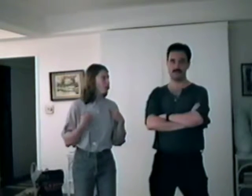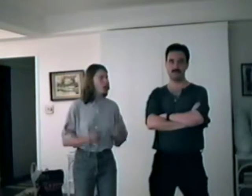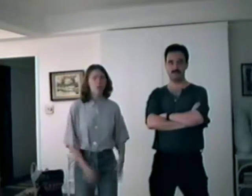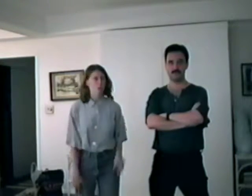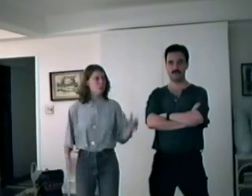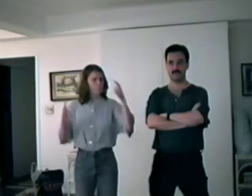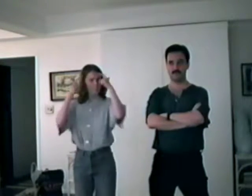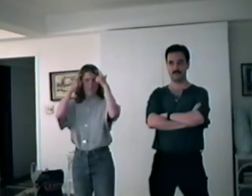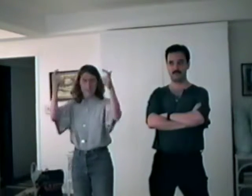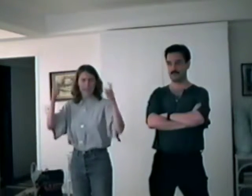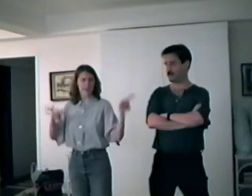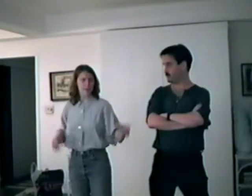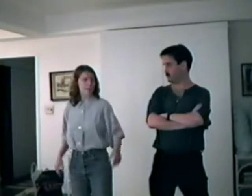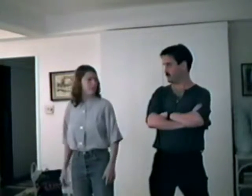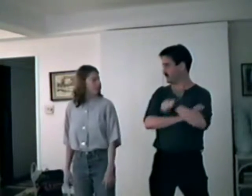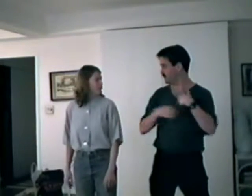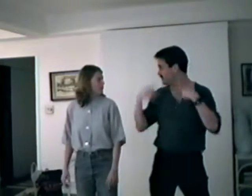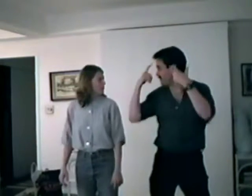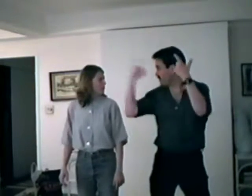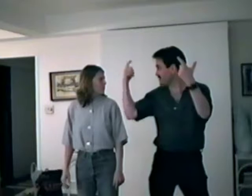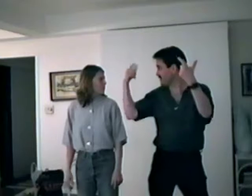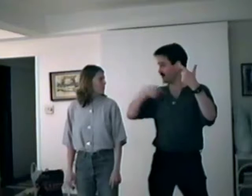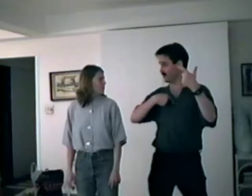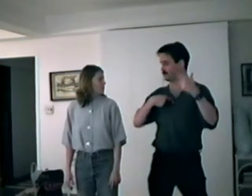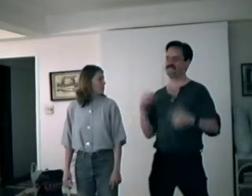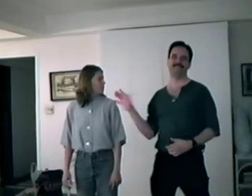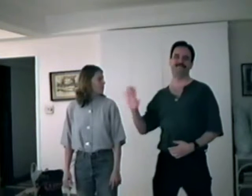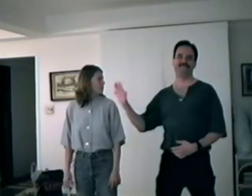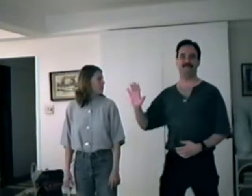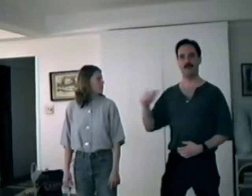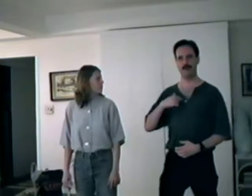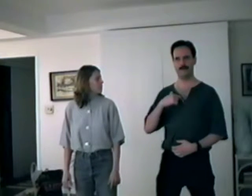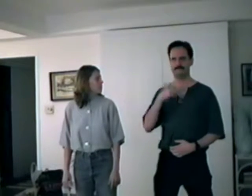Your Conceited ! Conceited ? Not me,